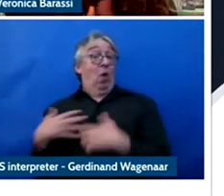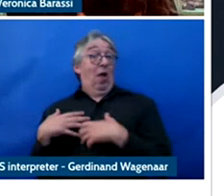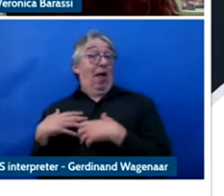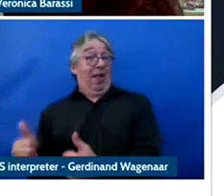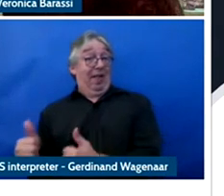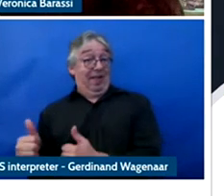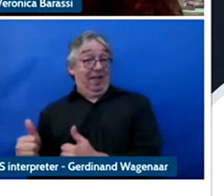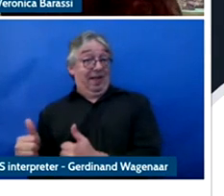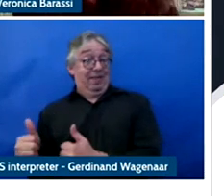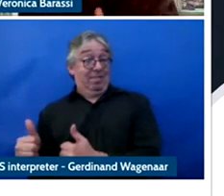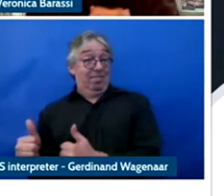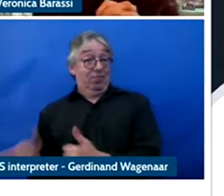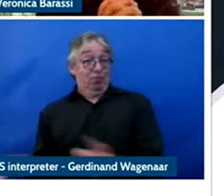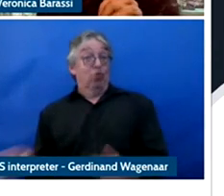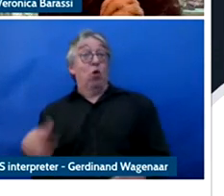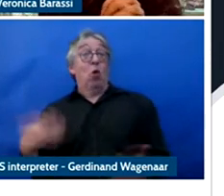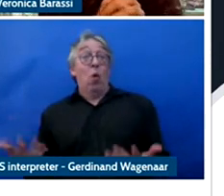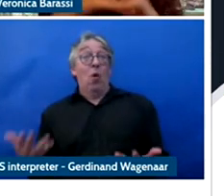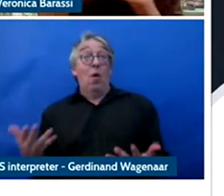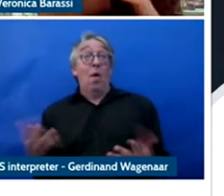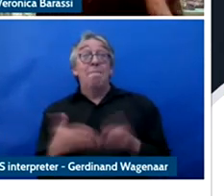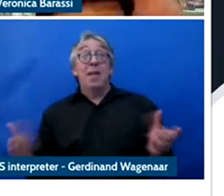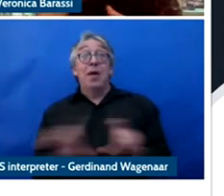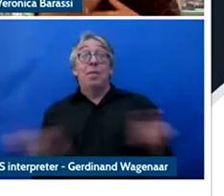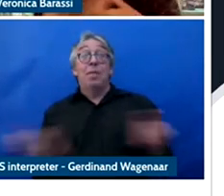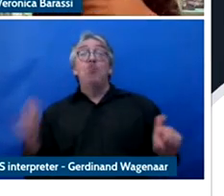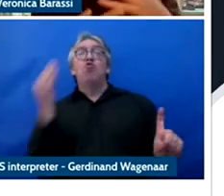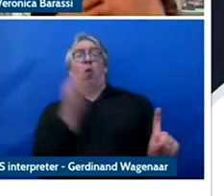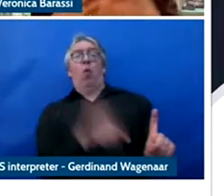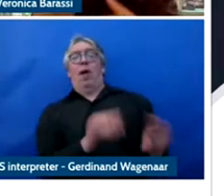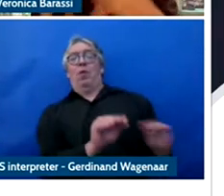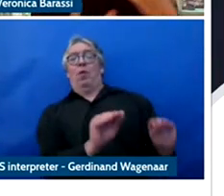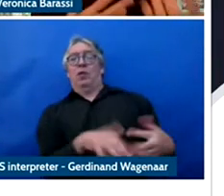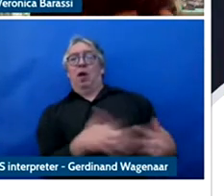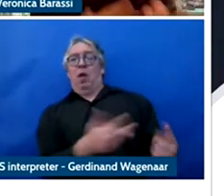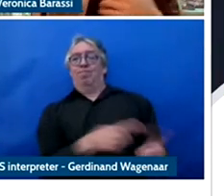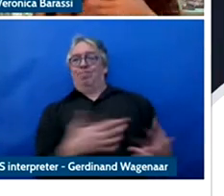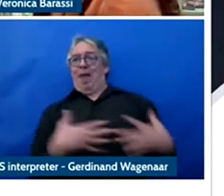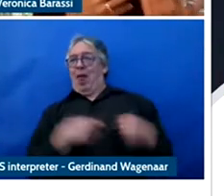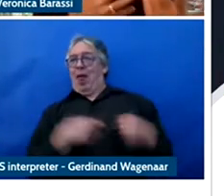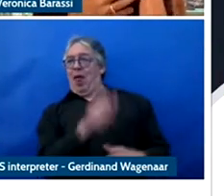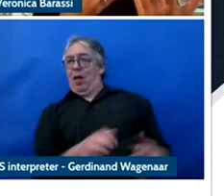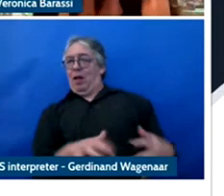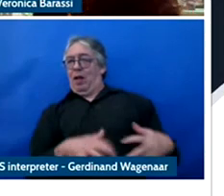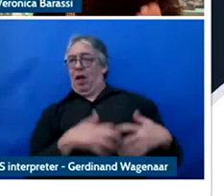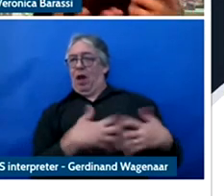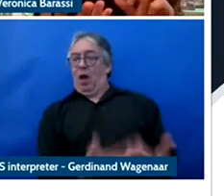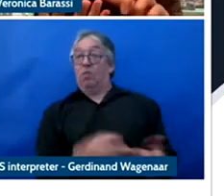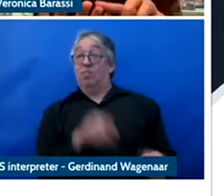educational data and again, buy through the web searches or through apps